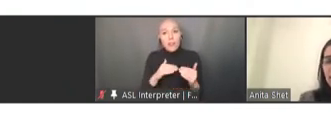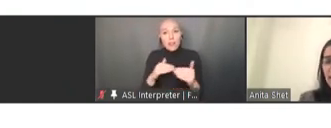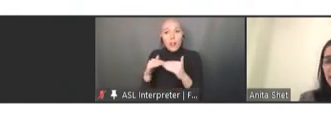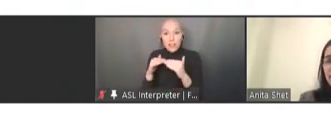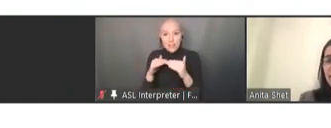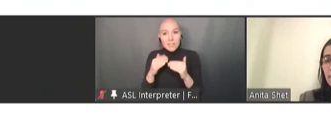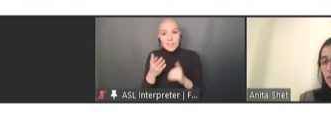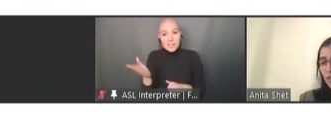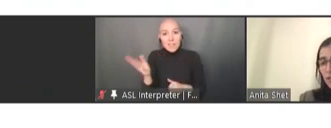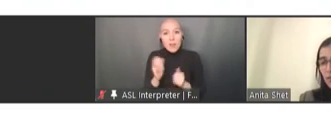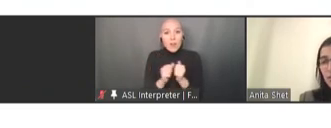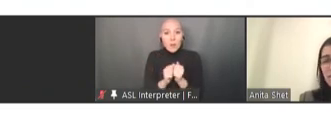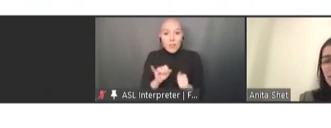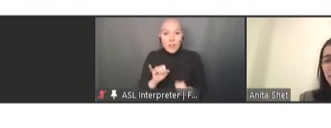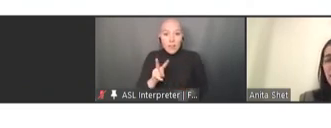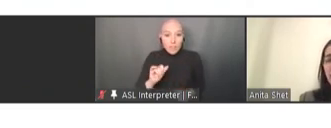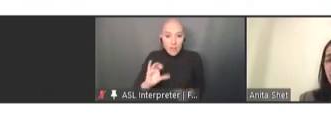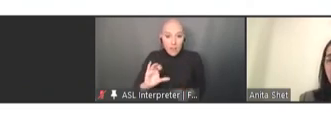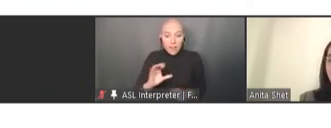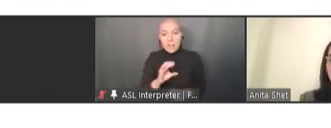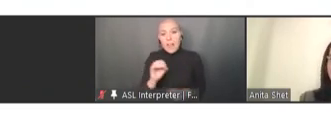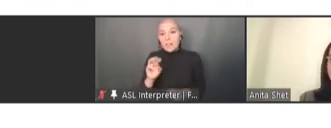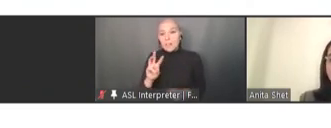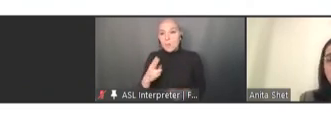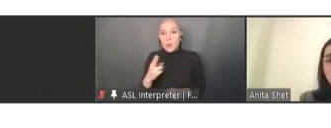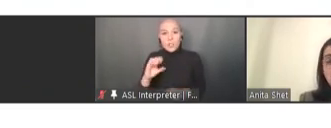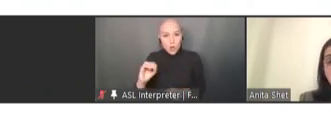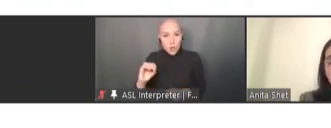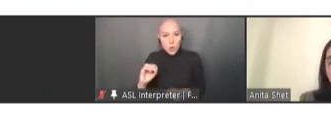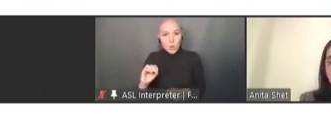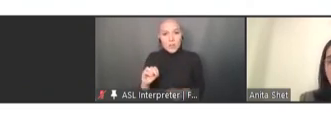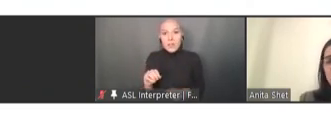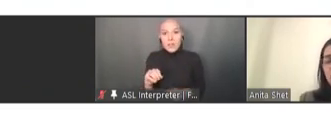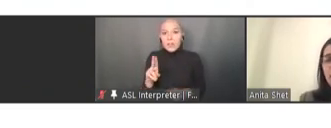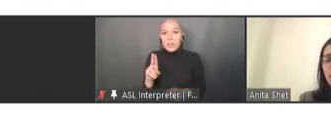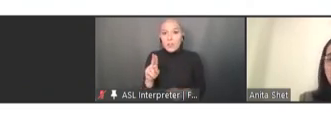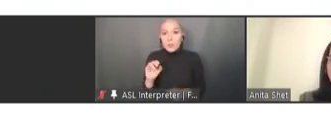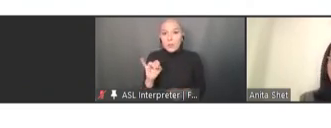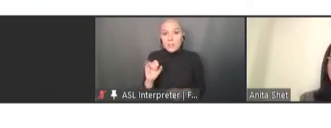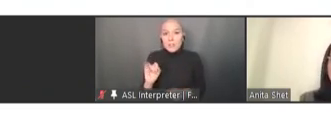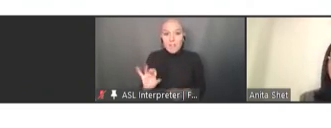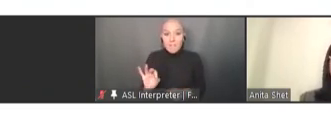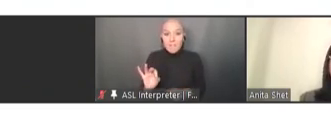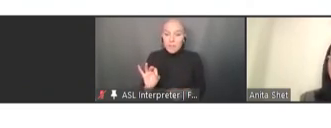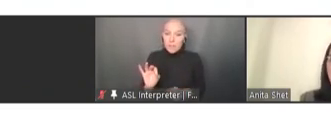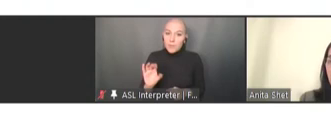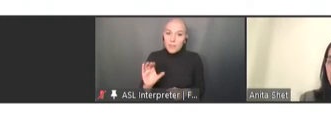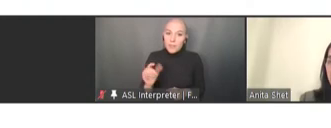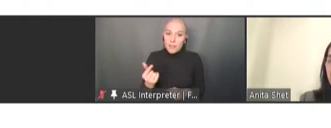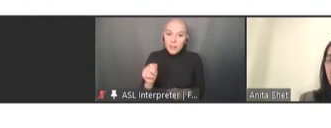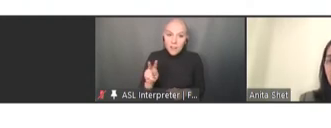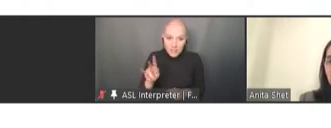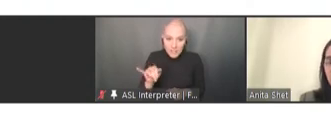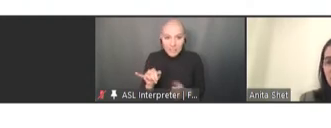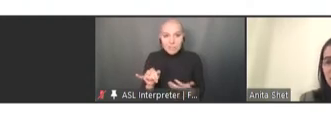and WHO, UNICEF, Gavi, and USAID that helped fund some of this work. Thank you for your attention.